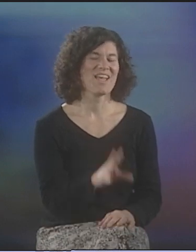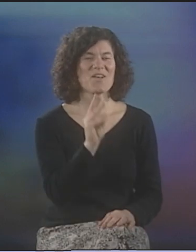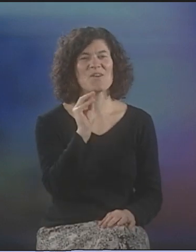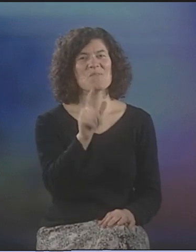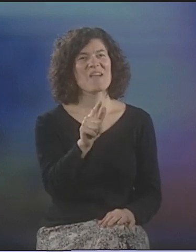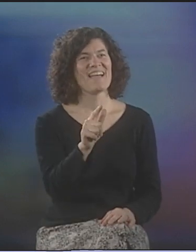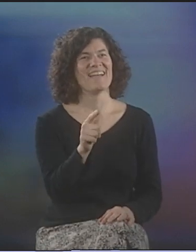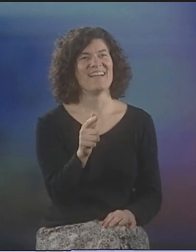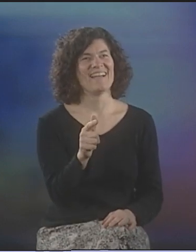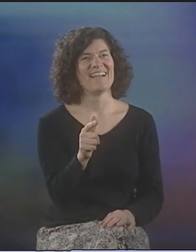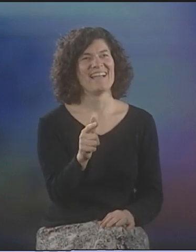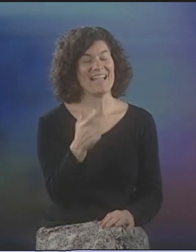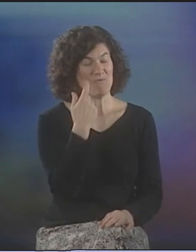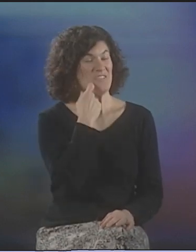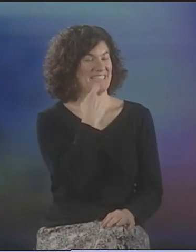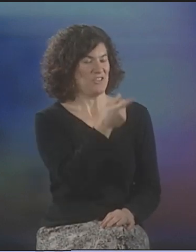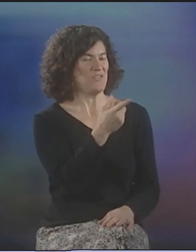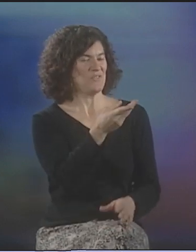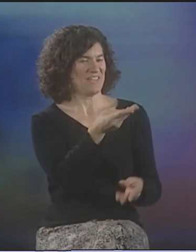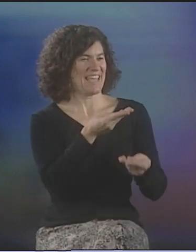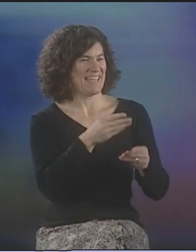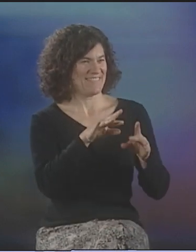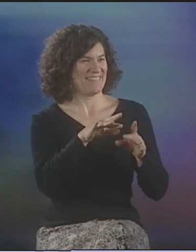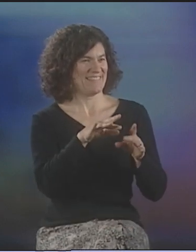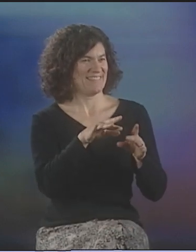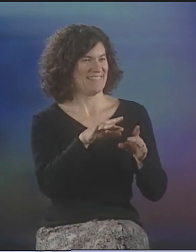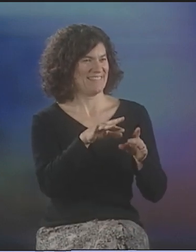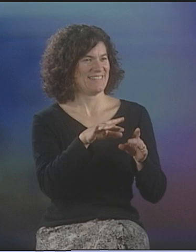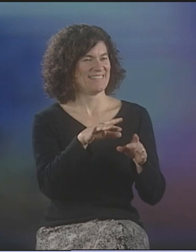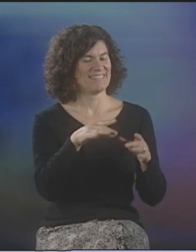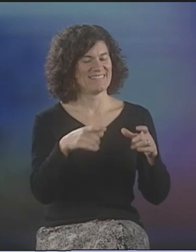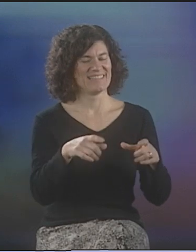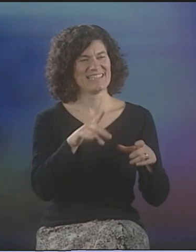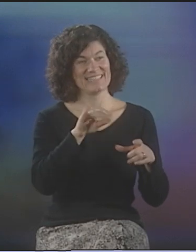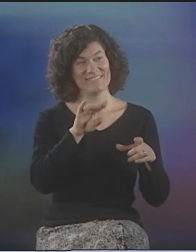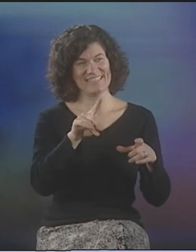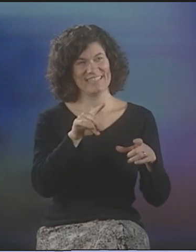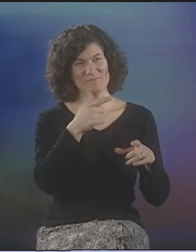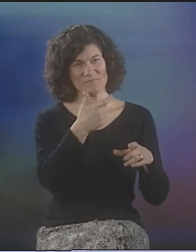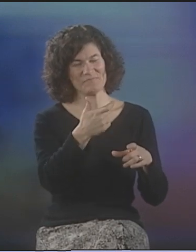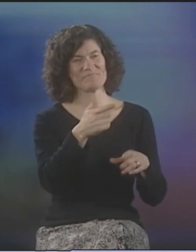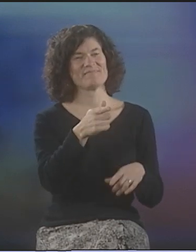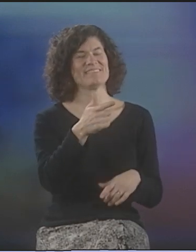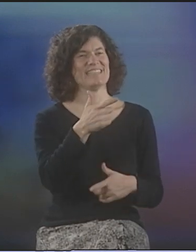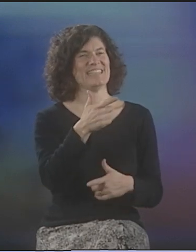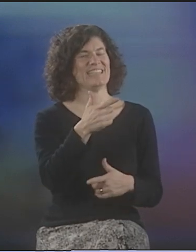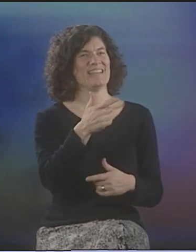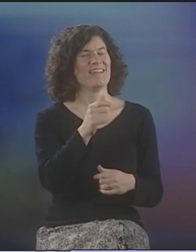WELL...YOU GAVE ME THAT DVD, THE SAMPLER, AND I WATCHED IT,